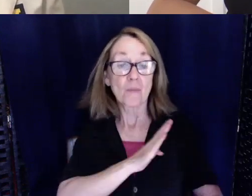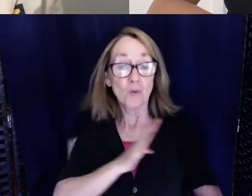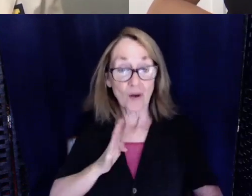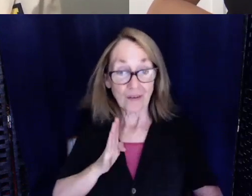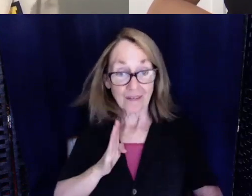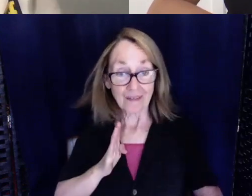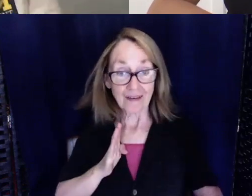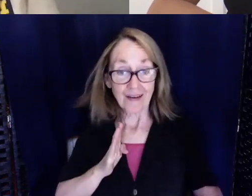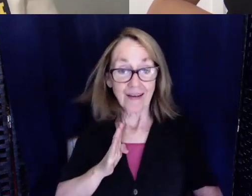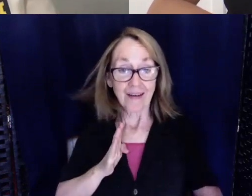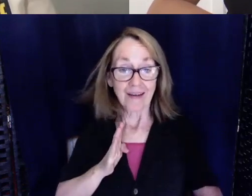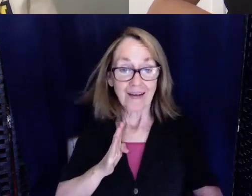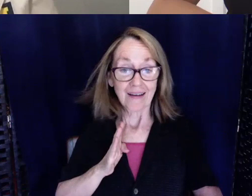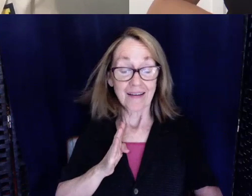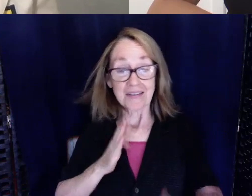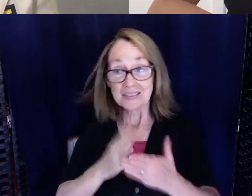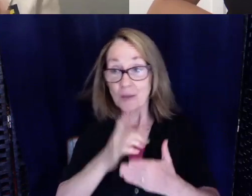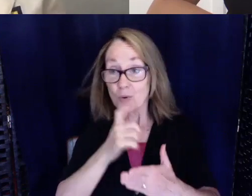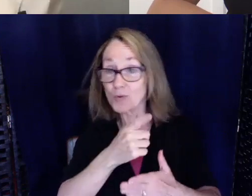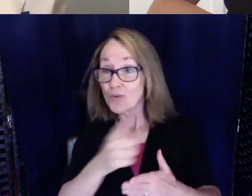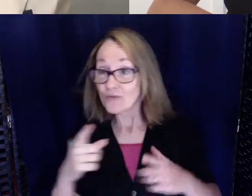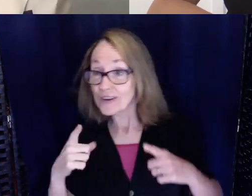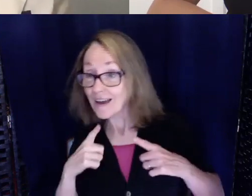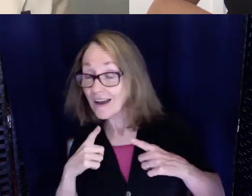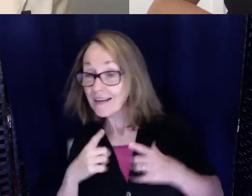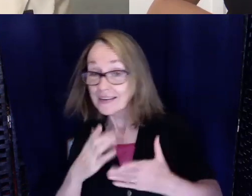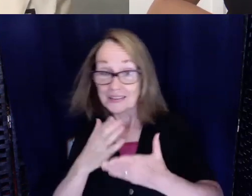those that have retired and those that go to conferences.